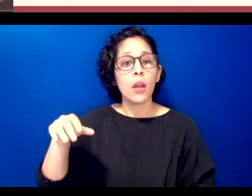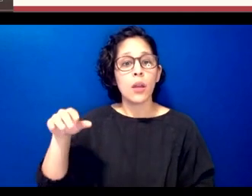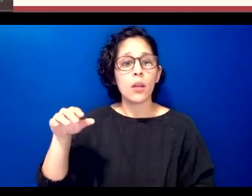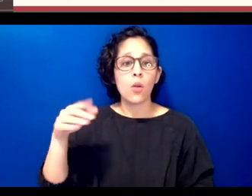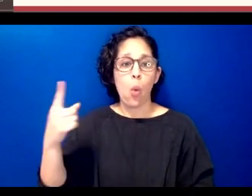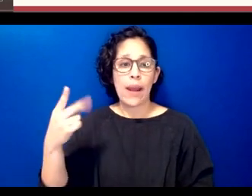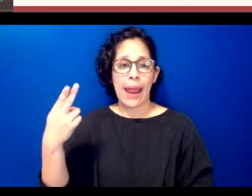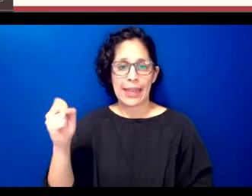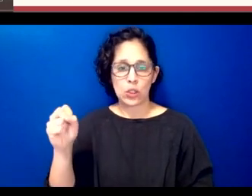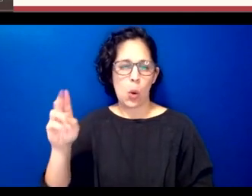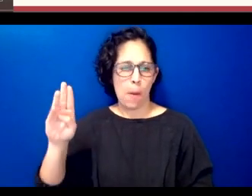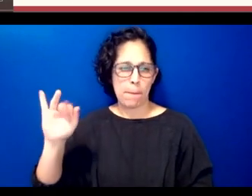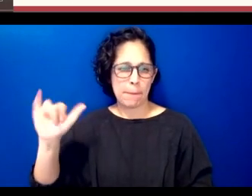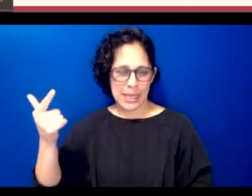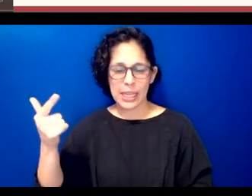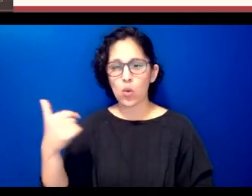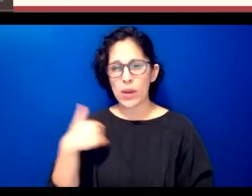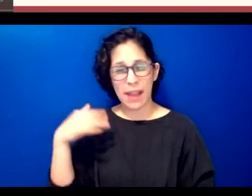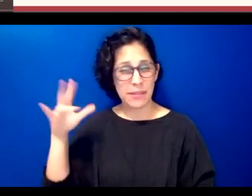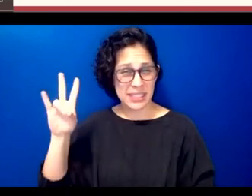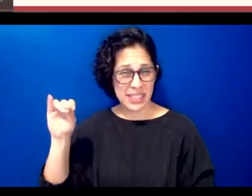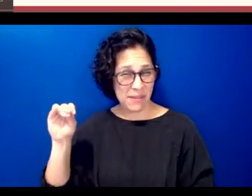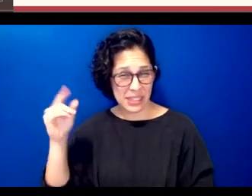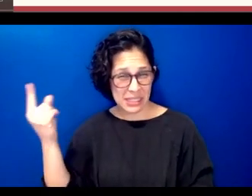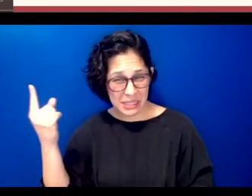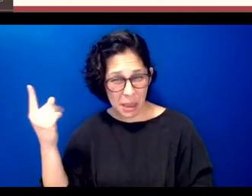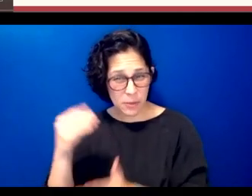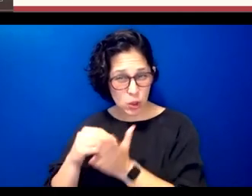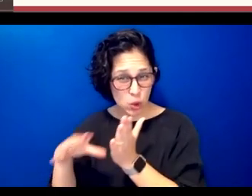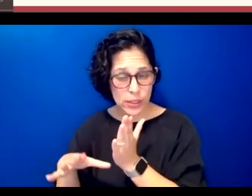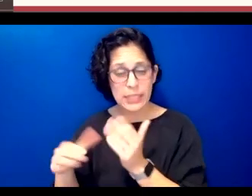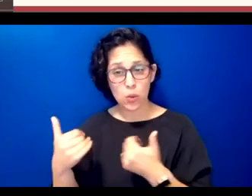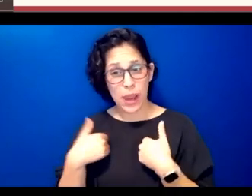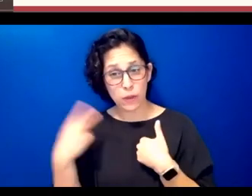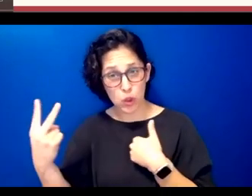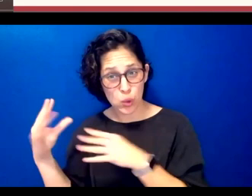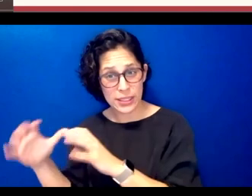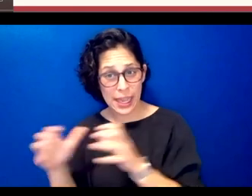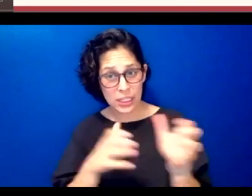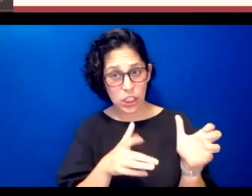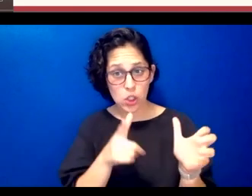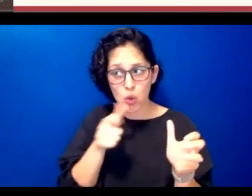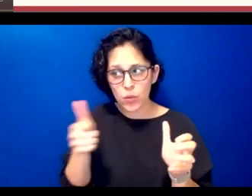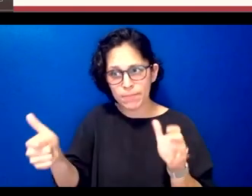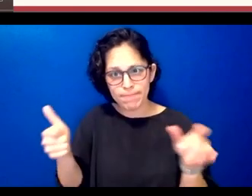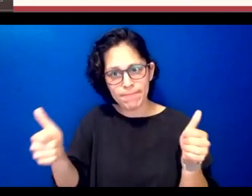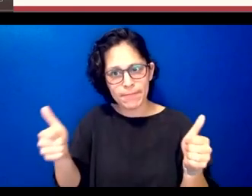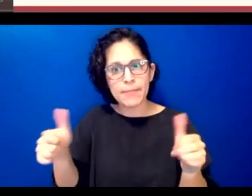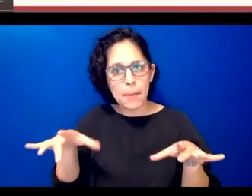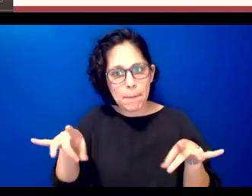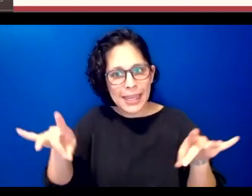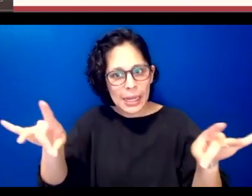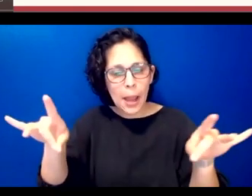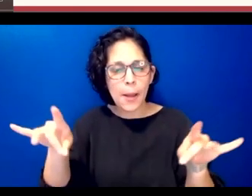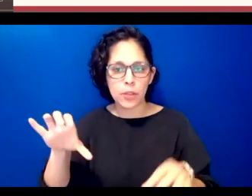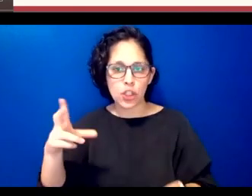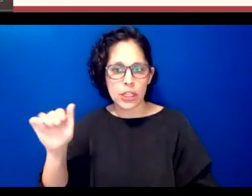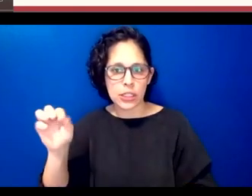odd students in two sections that are learning chickasaw using dr chu's expansion curriculum